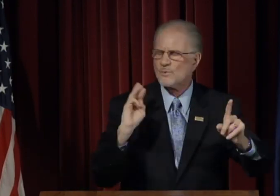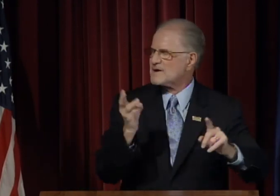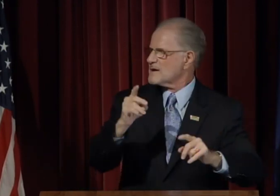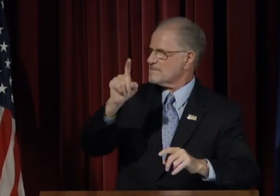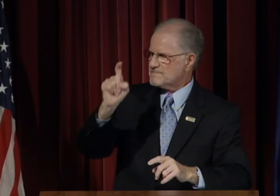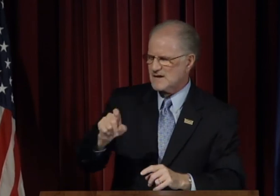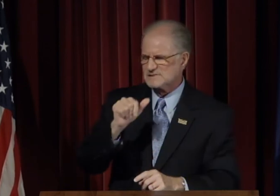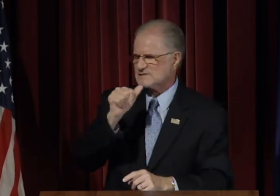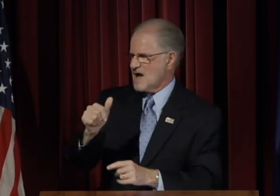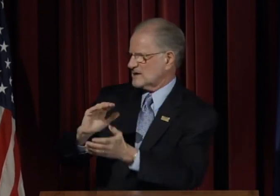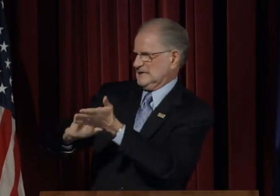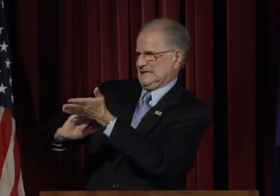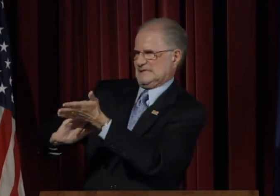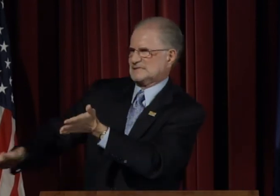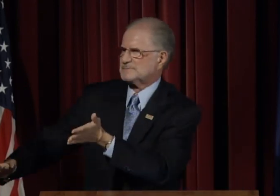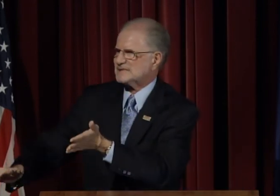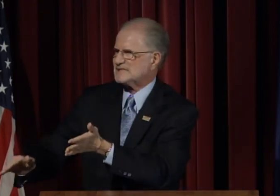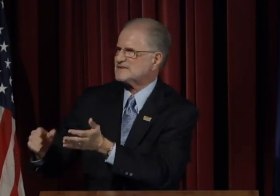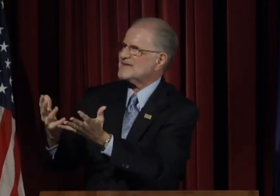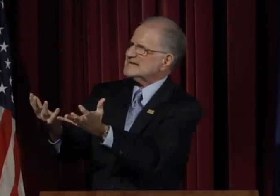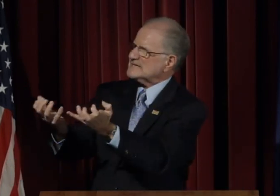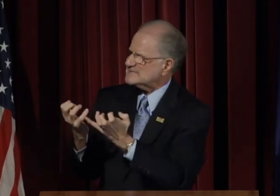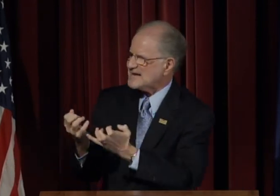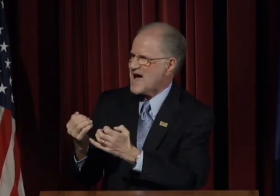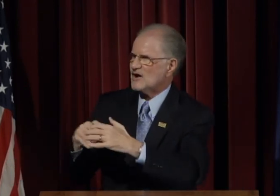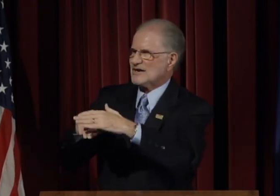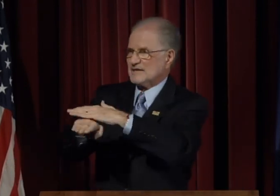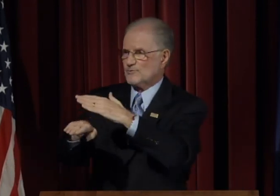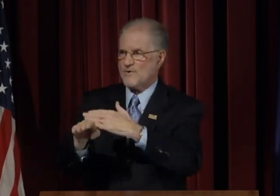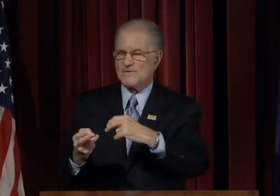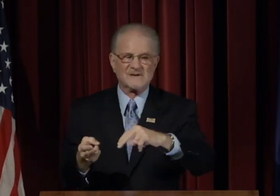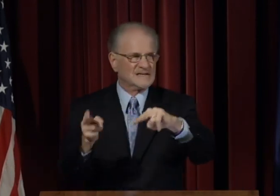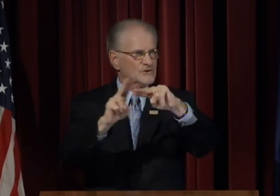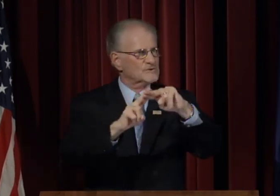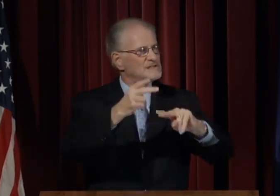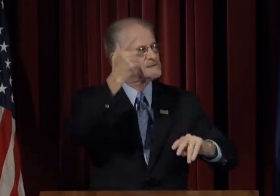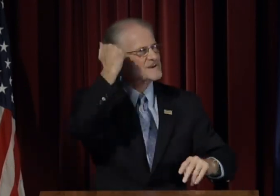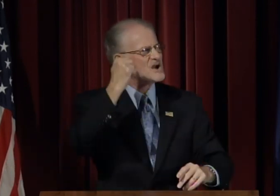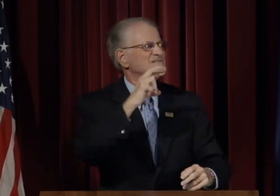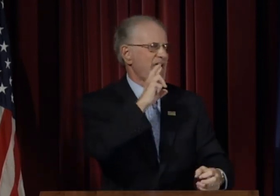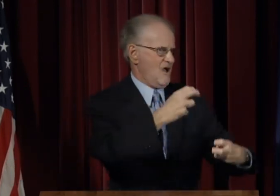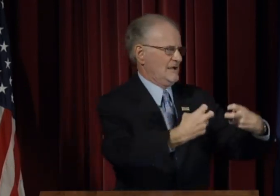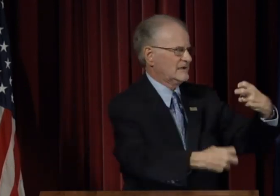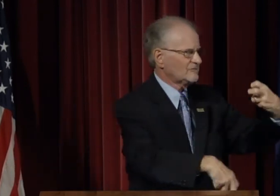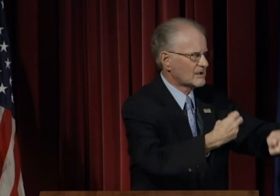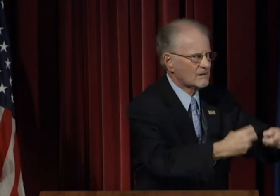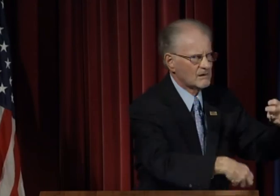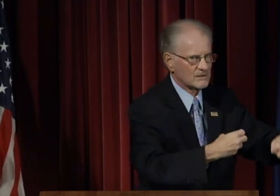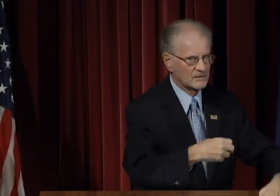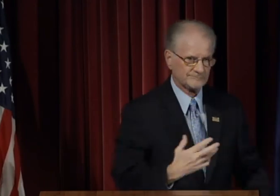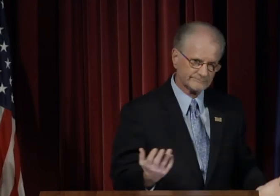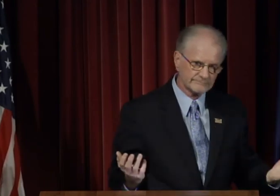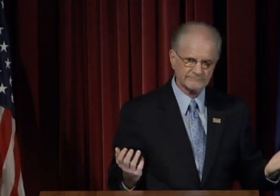But we must not dismiss desired enrollment increases just because they are difficult.